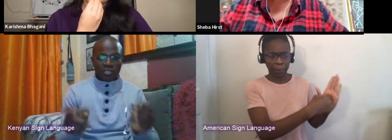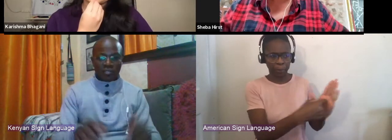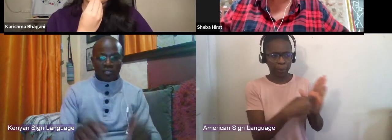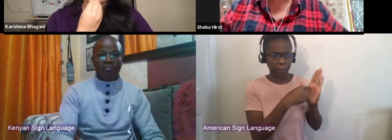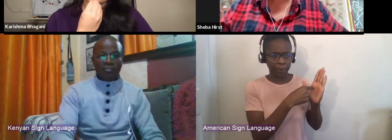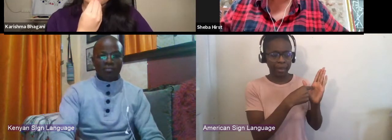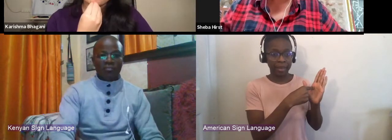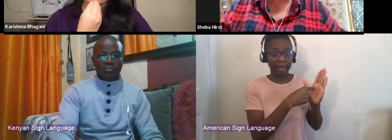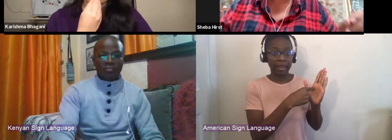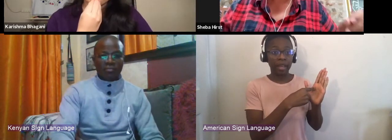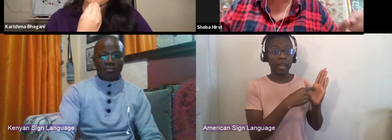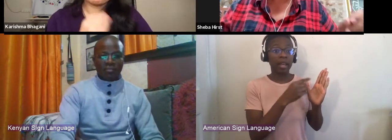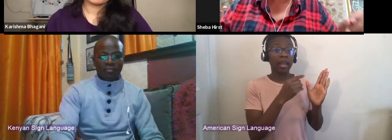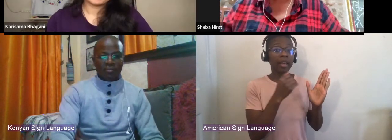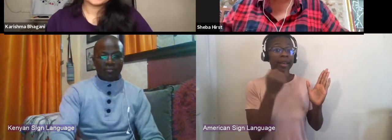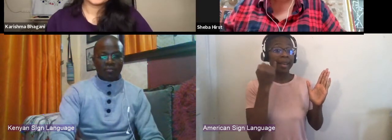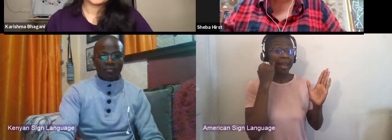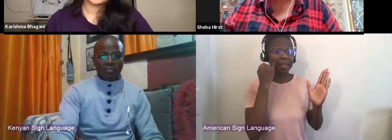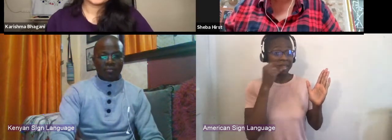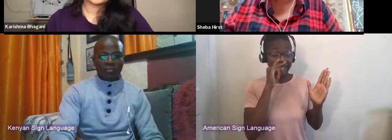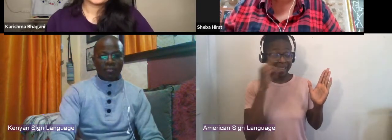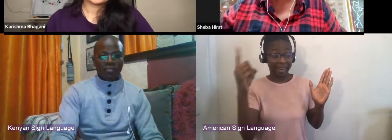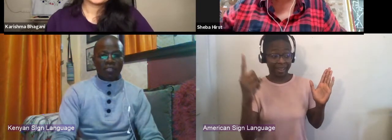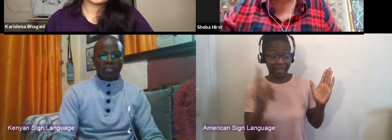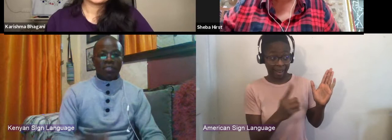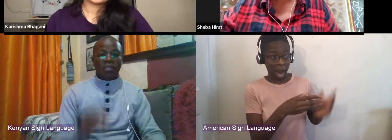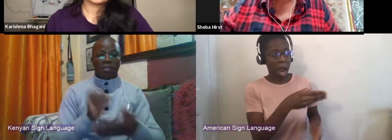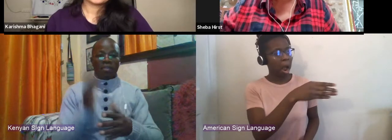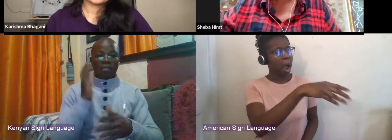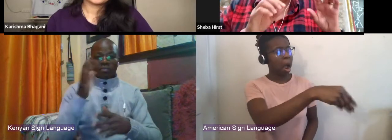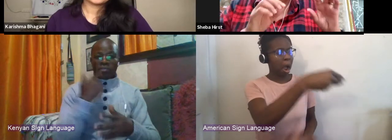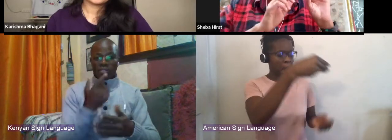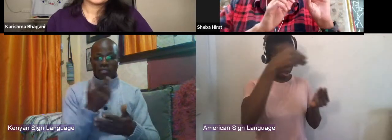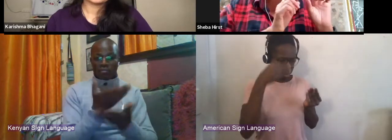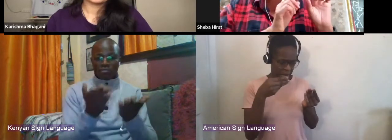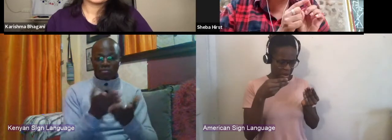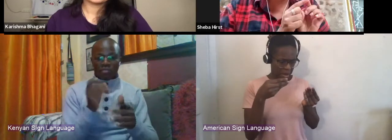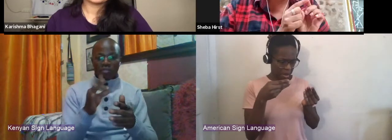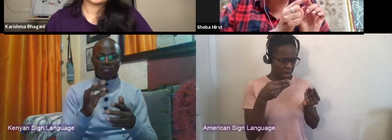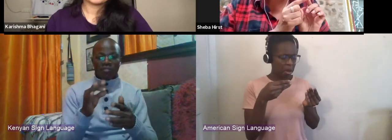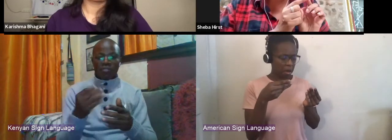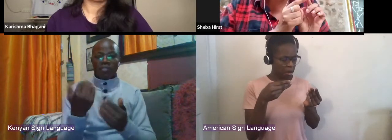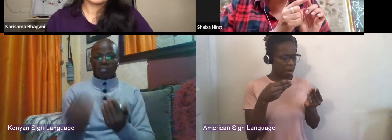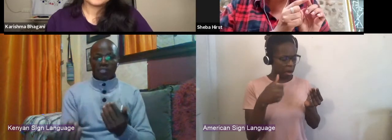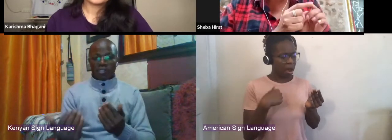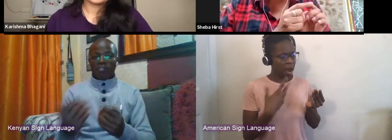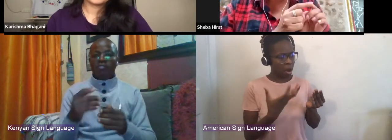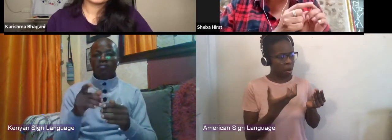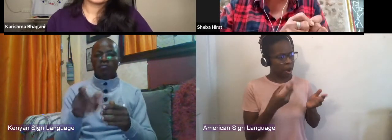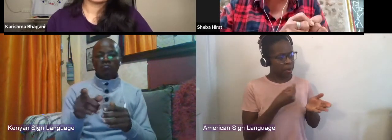if a kid is willing to be like, I won't have break today so that I have, I'll sacrifice my lunch money